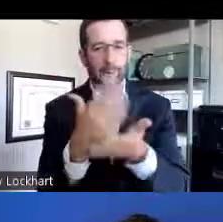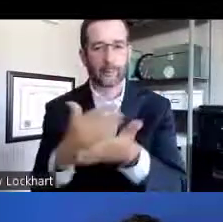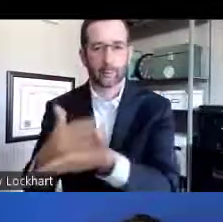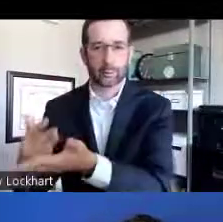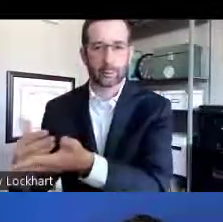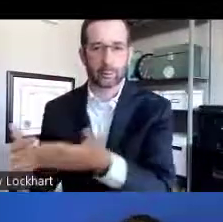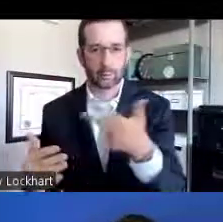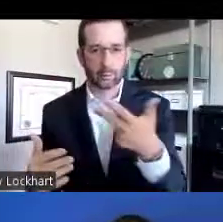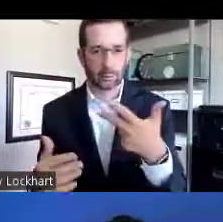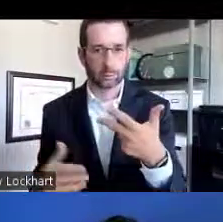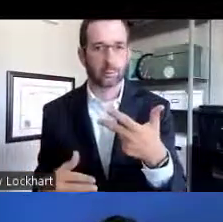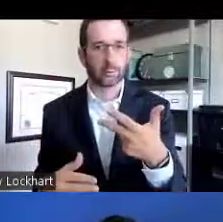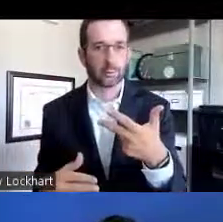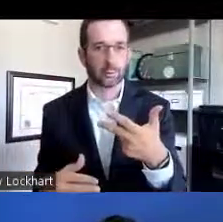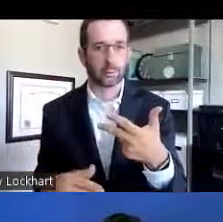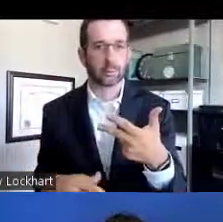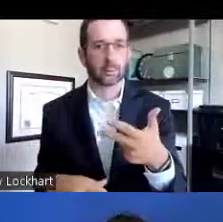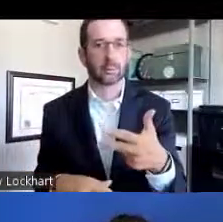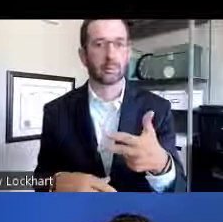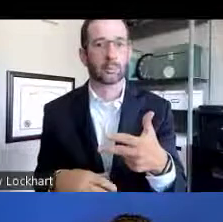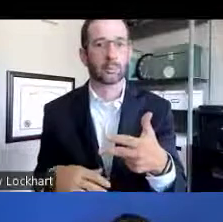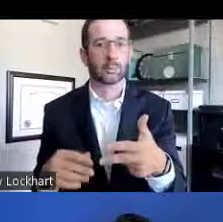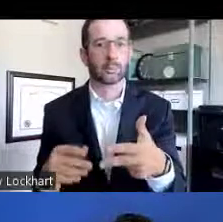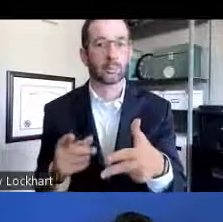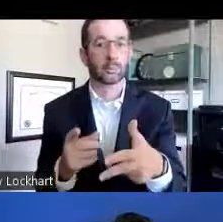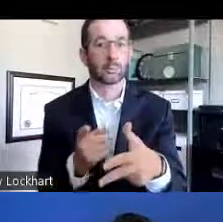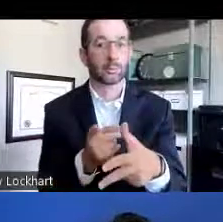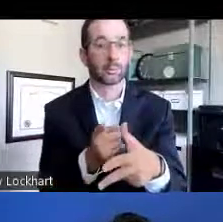and it has more information on there, but there are three parts.